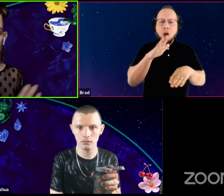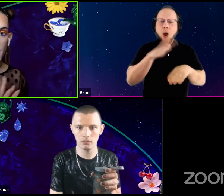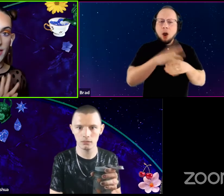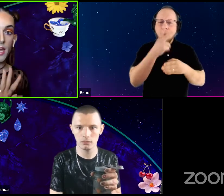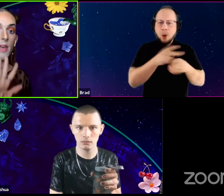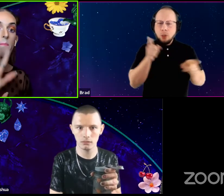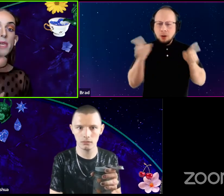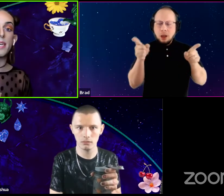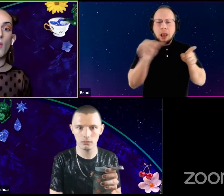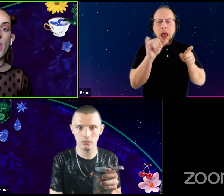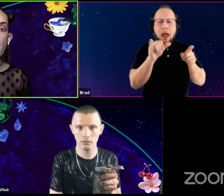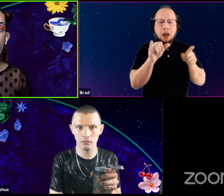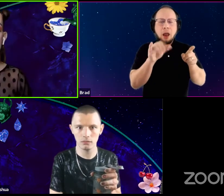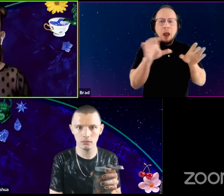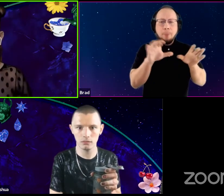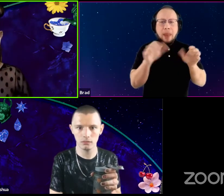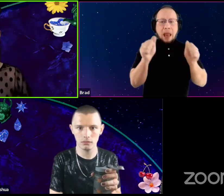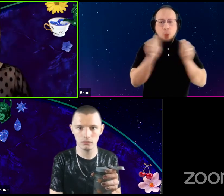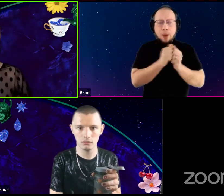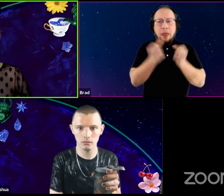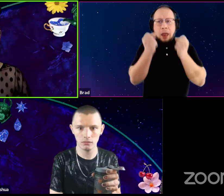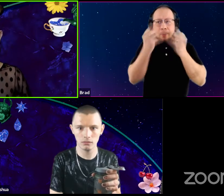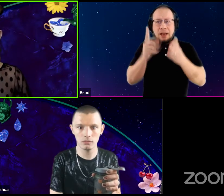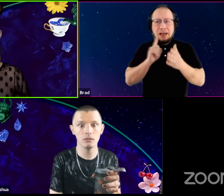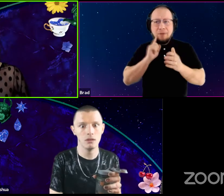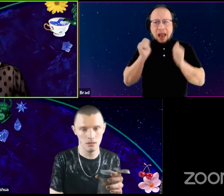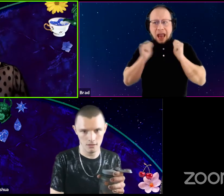being with many deaf actors in Spring Awakening on Broadway